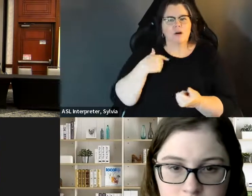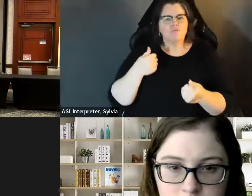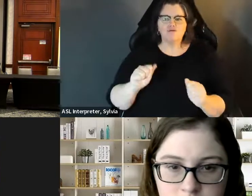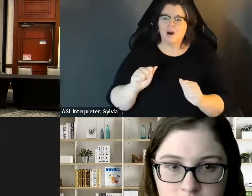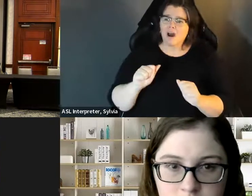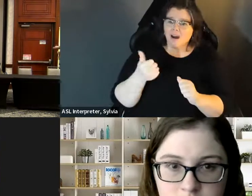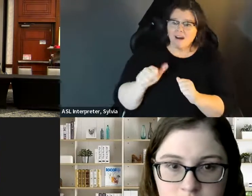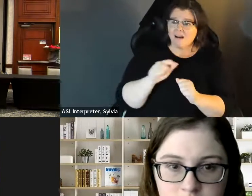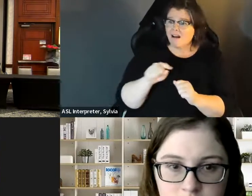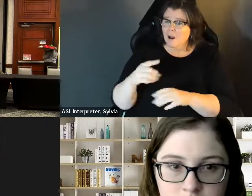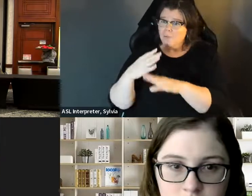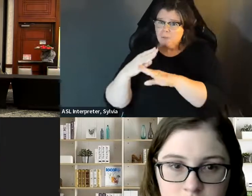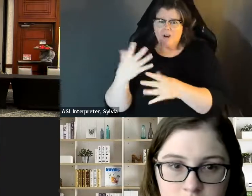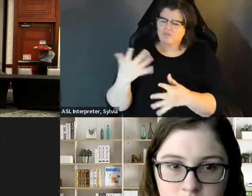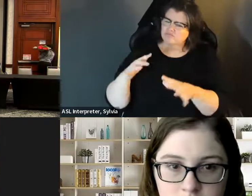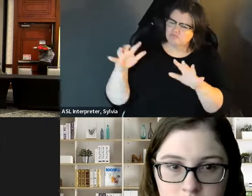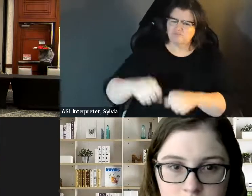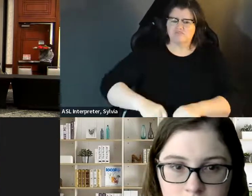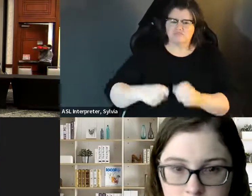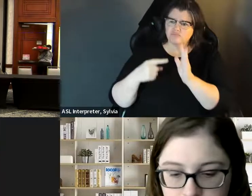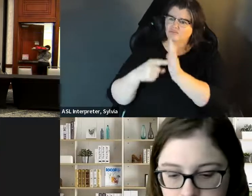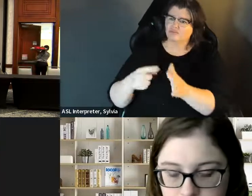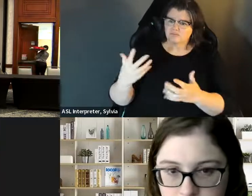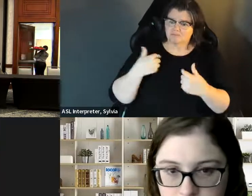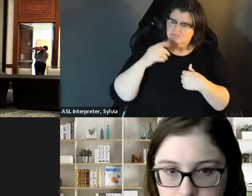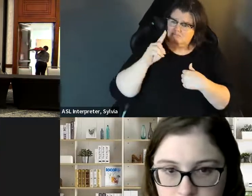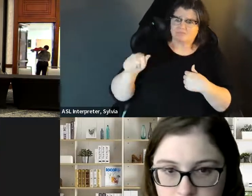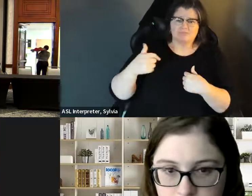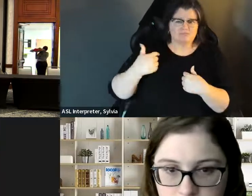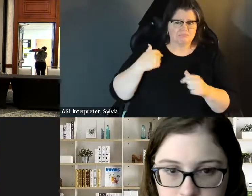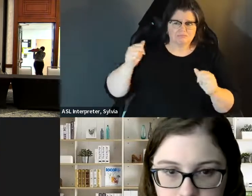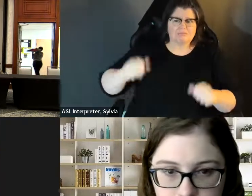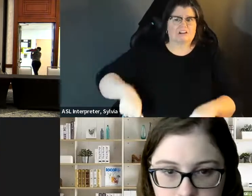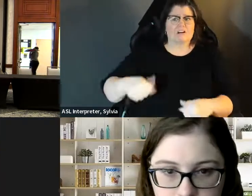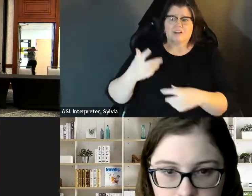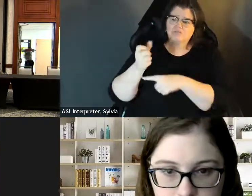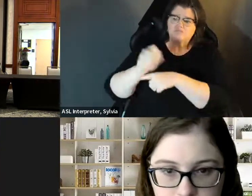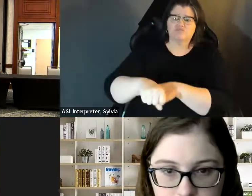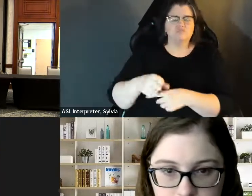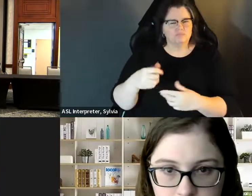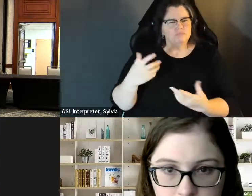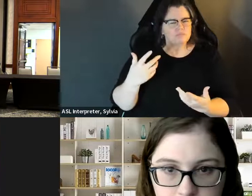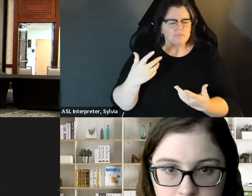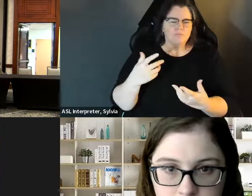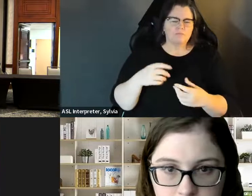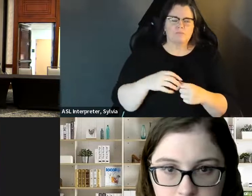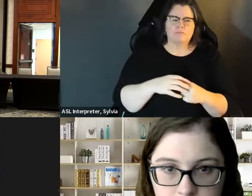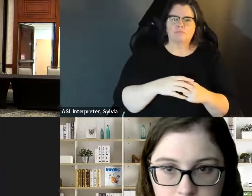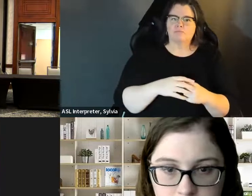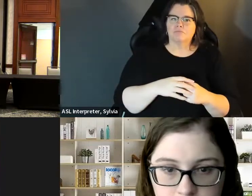advocate, and being able to stand up for myself, more and for others, and to be able to be that voice that was definitely, and try to break those barriers, feel like, look. to be able to be that voice that was definitely -- and try